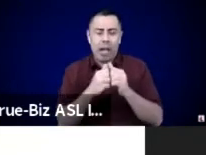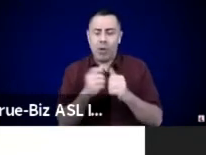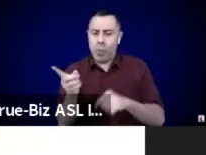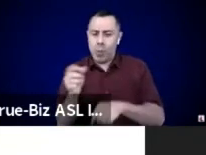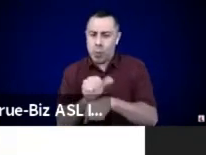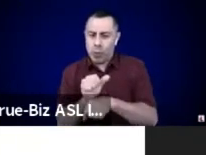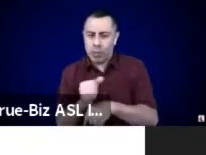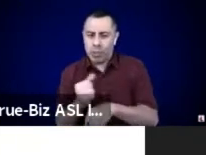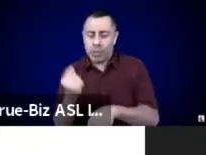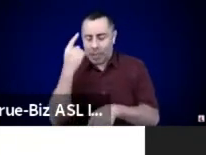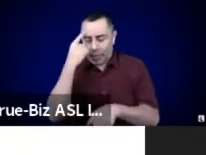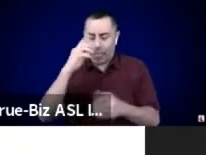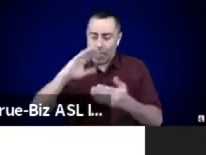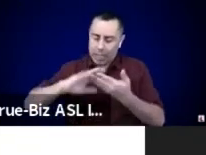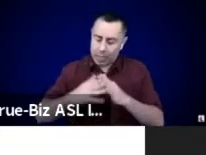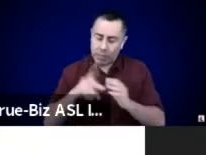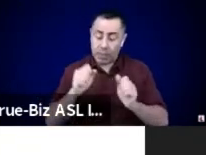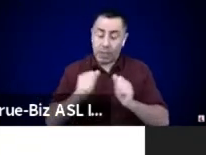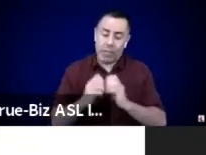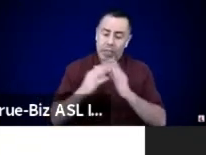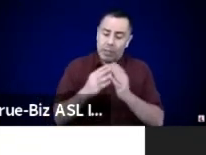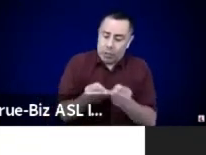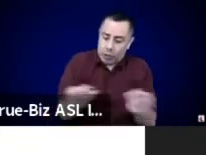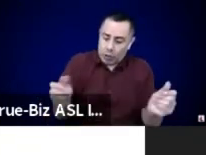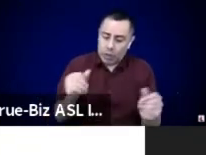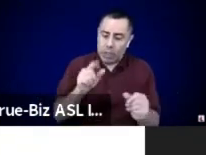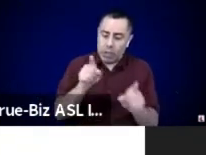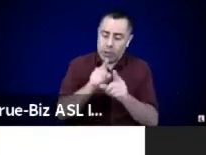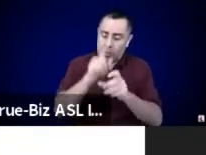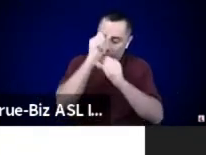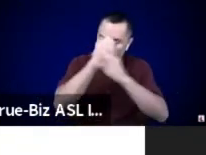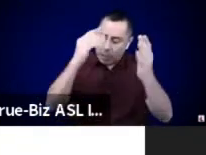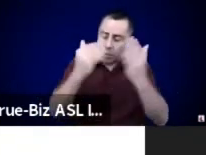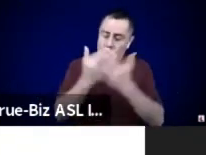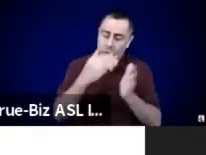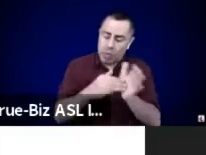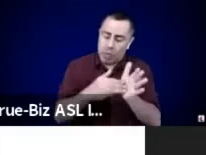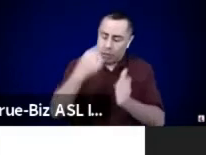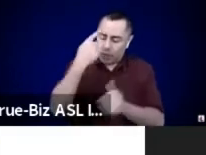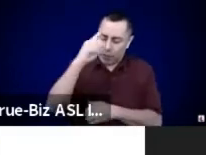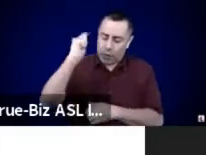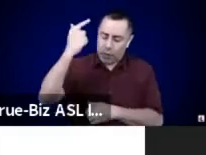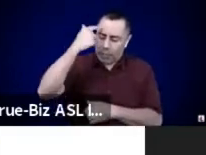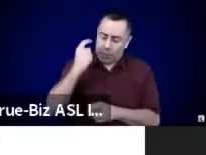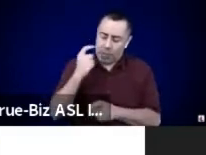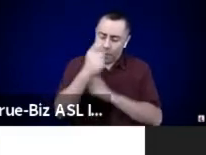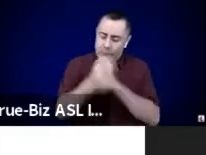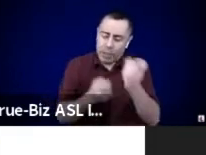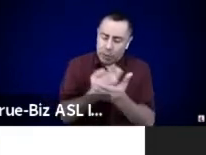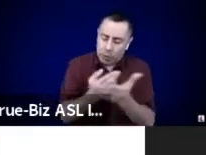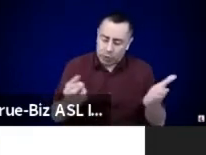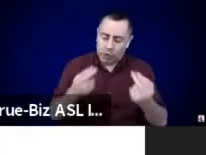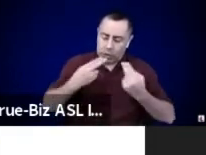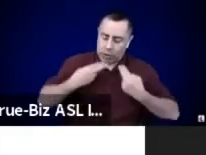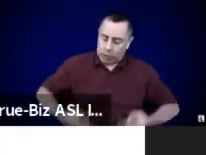fires that can burn and transmute the wrongs done. Fires ceremonial burned